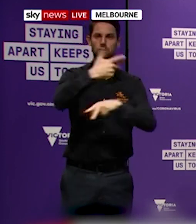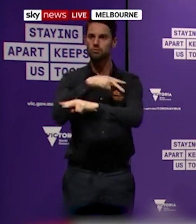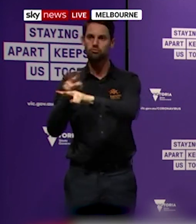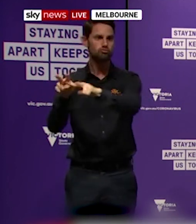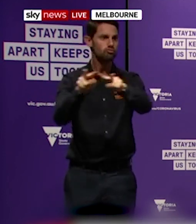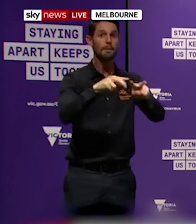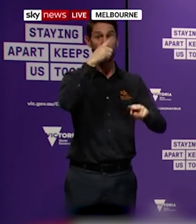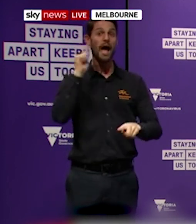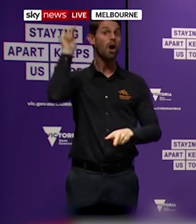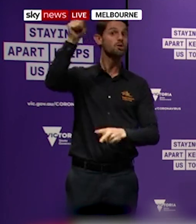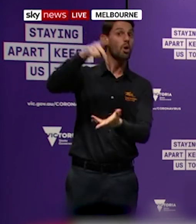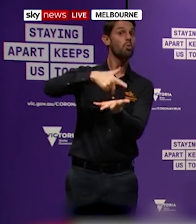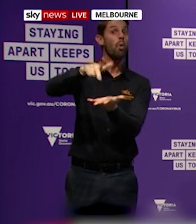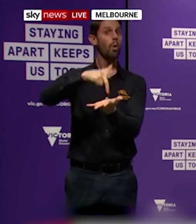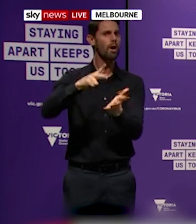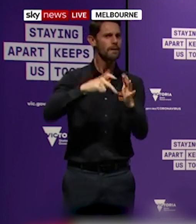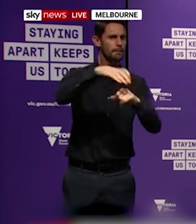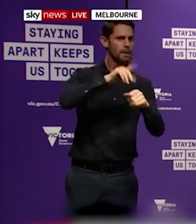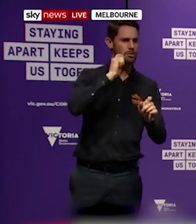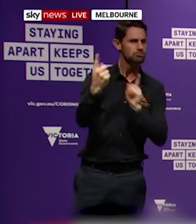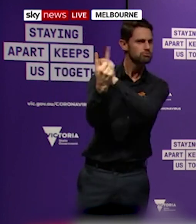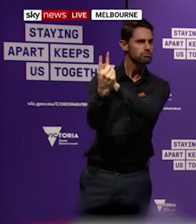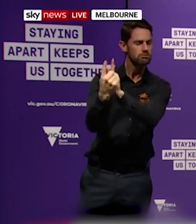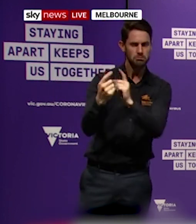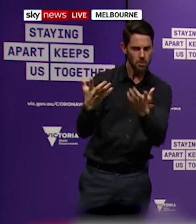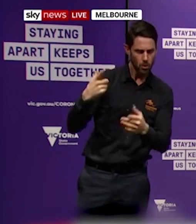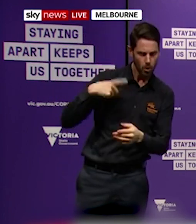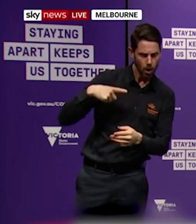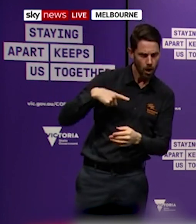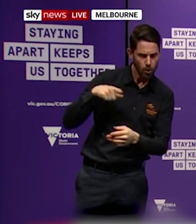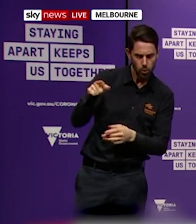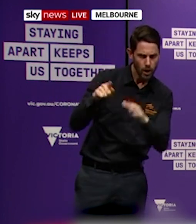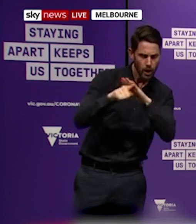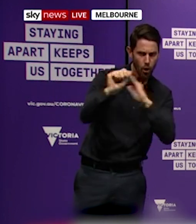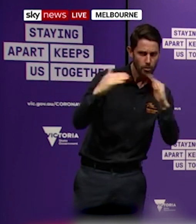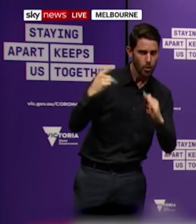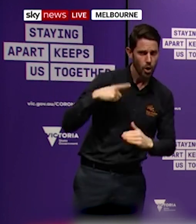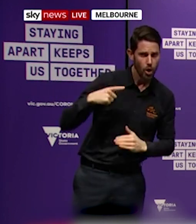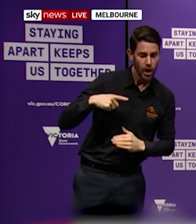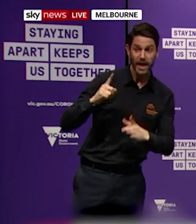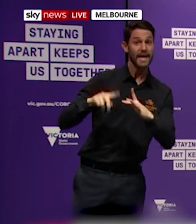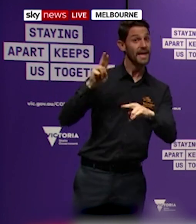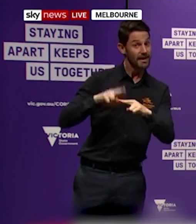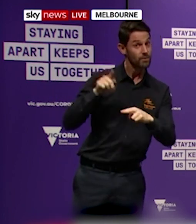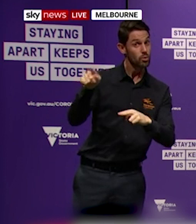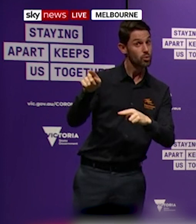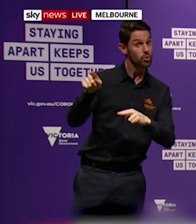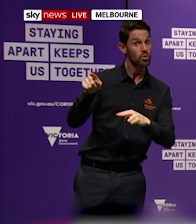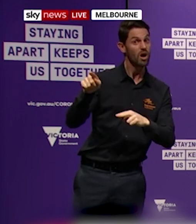then they will be politely asked, why are you out of your home? And if you are out of your home for anything other than a permitted